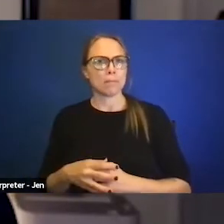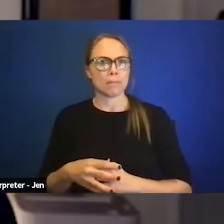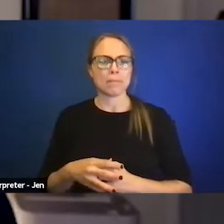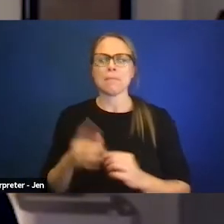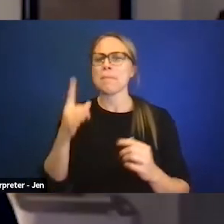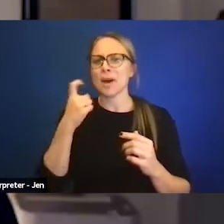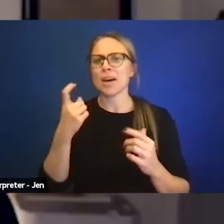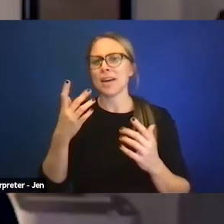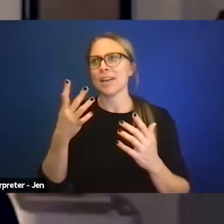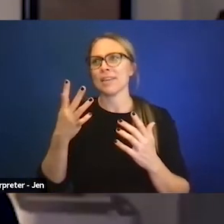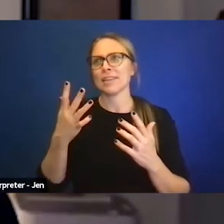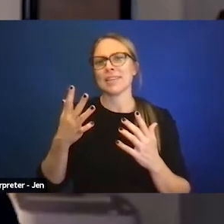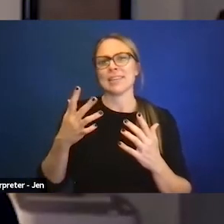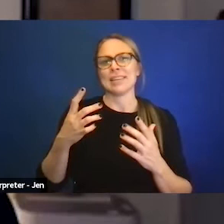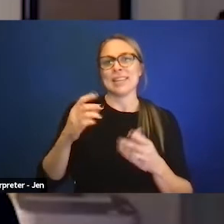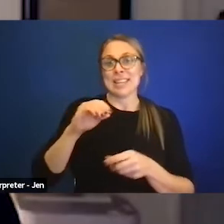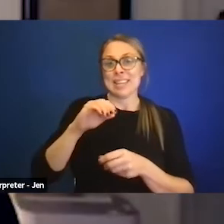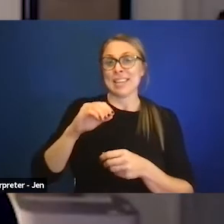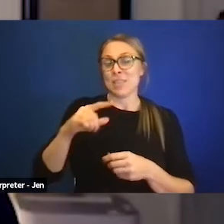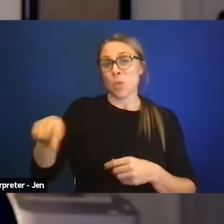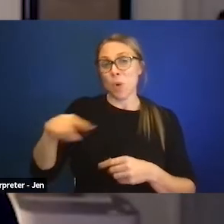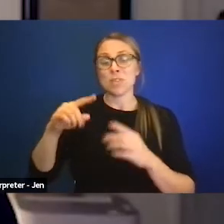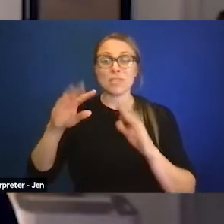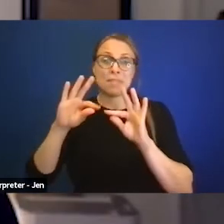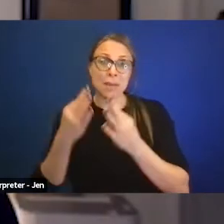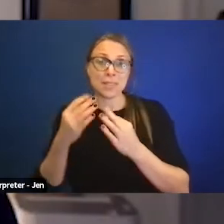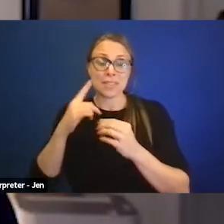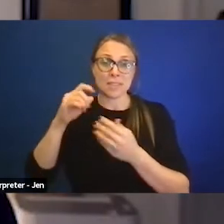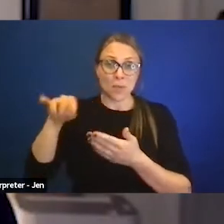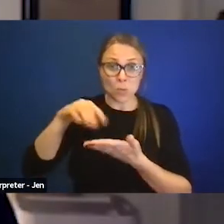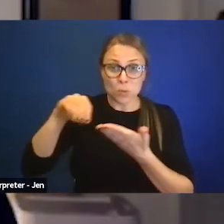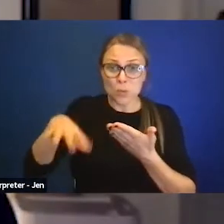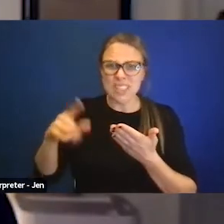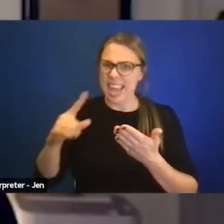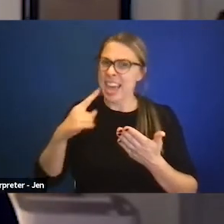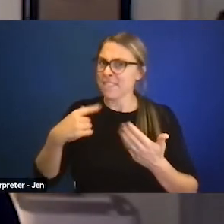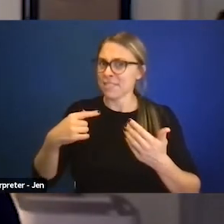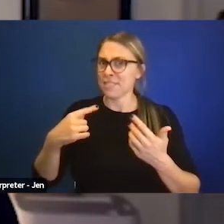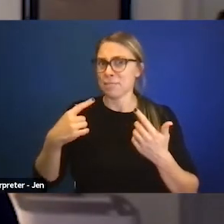in my view, have very legitimate concerns about what's going on in the schools,